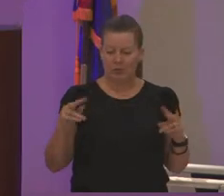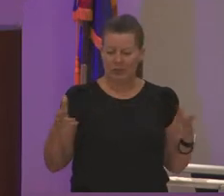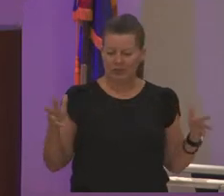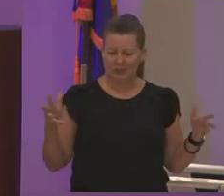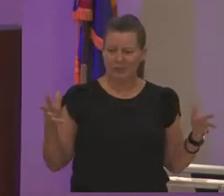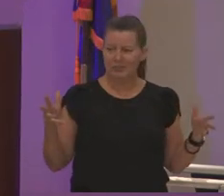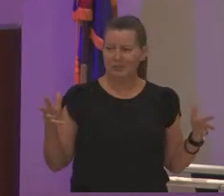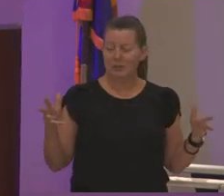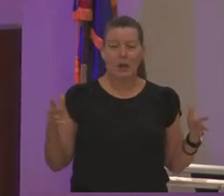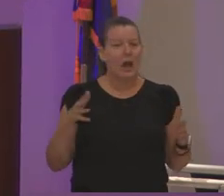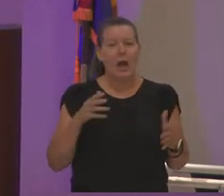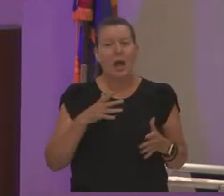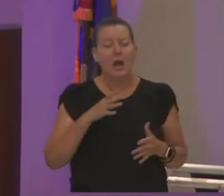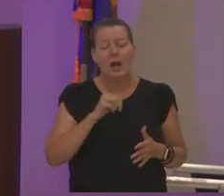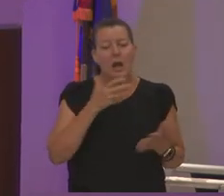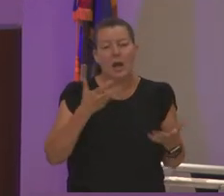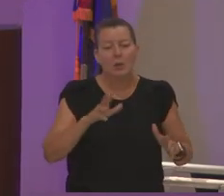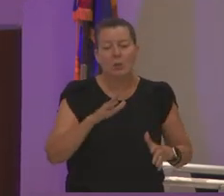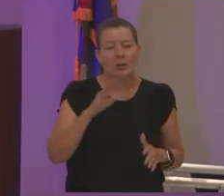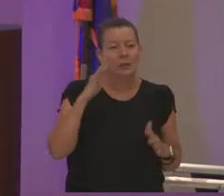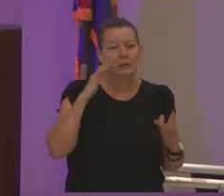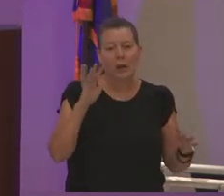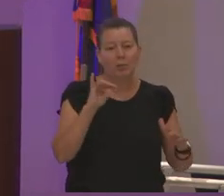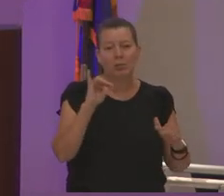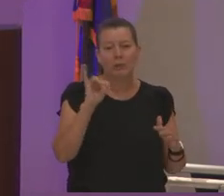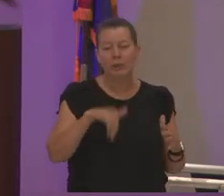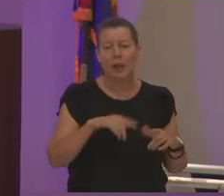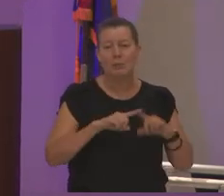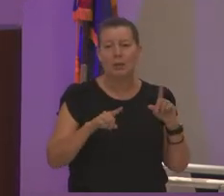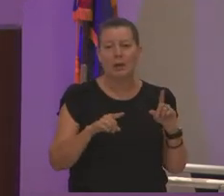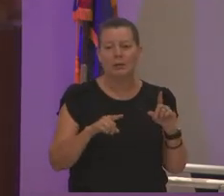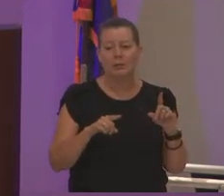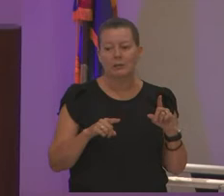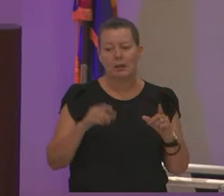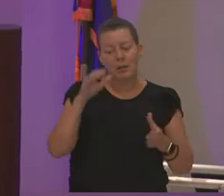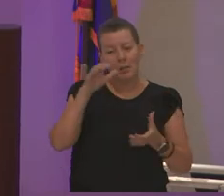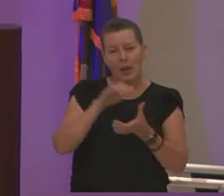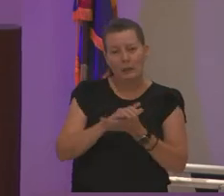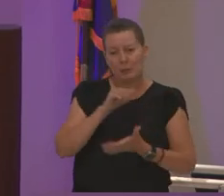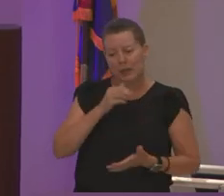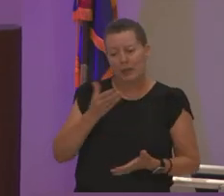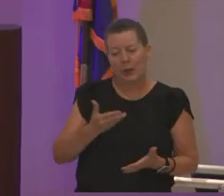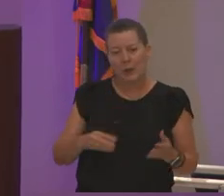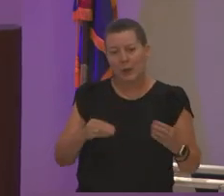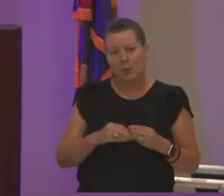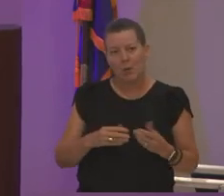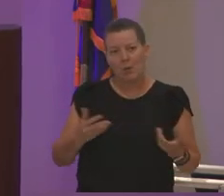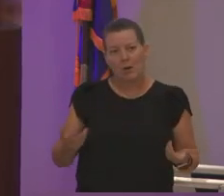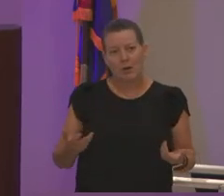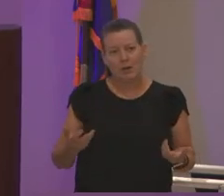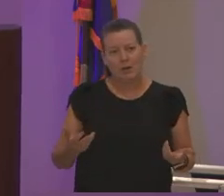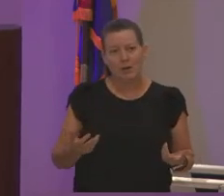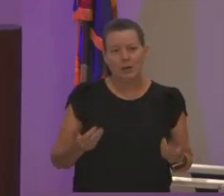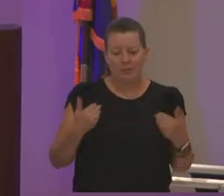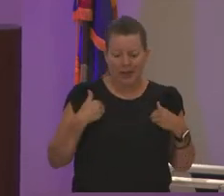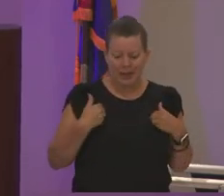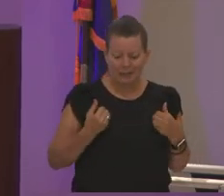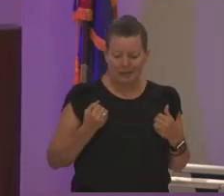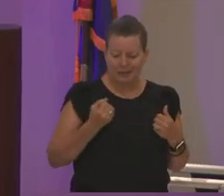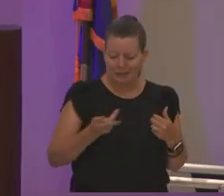i hate to be like that but i was like is this all there is because the husband isn't there anymore you know i've had several cars so you can let you know what i'm talking about